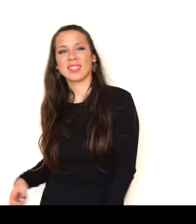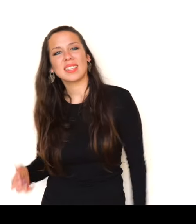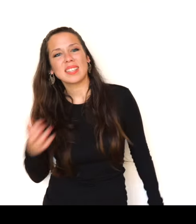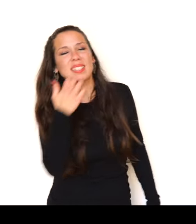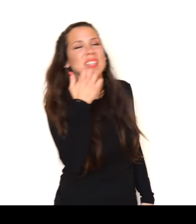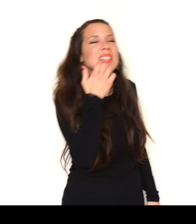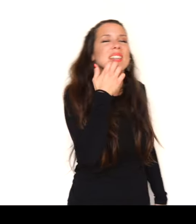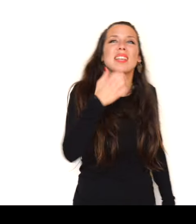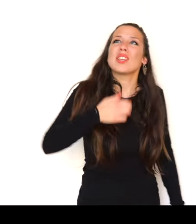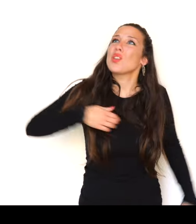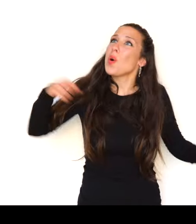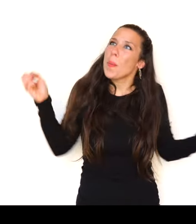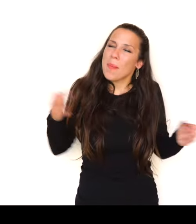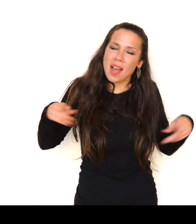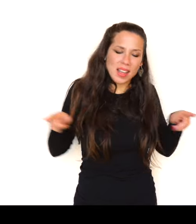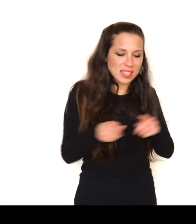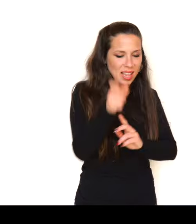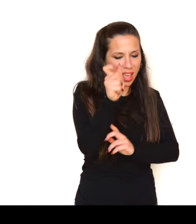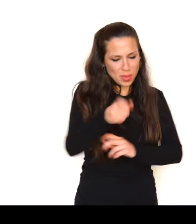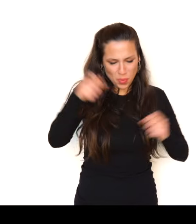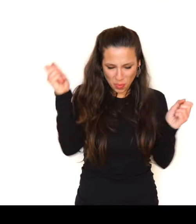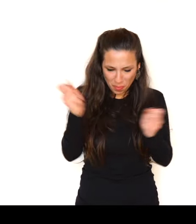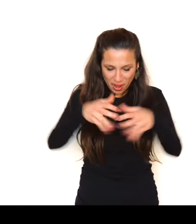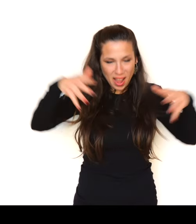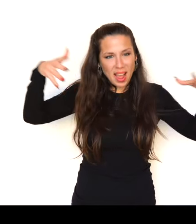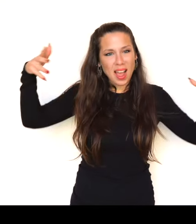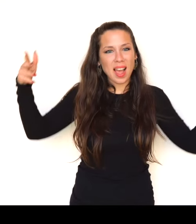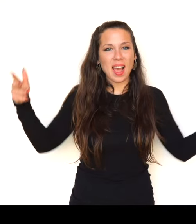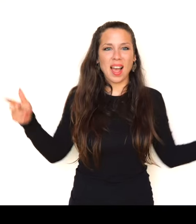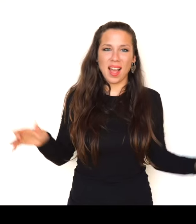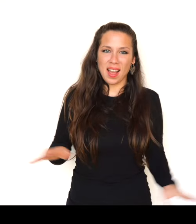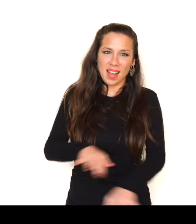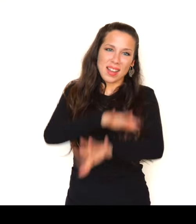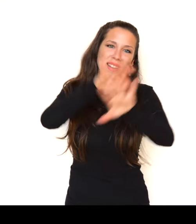If I had the magic of wizards